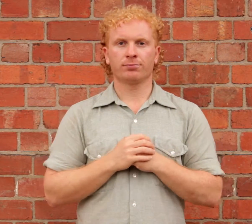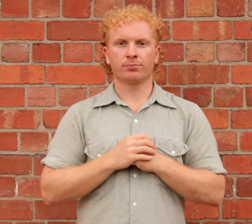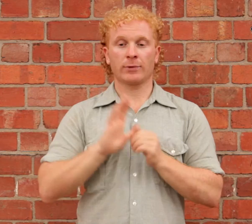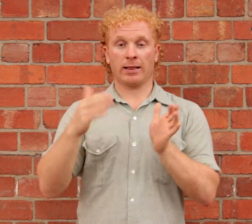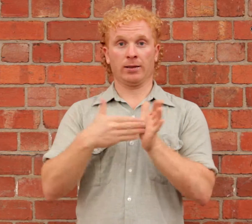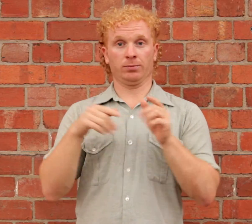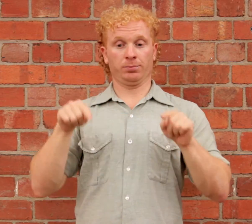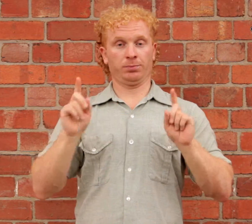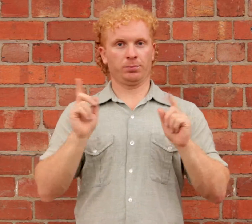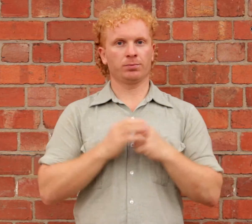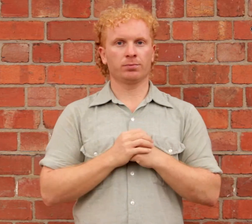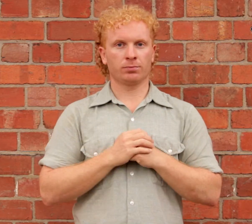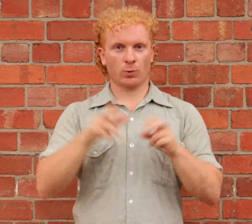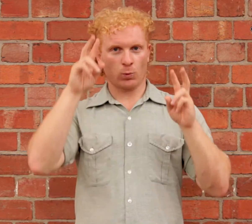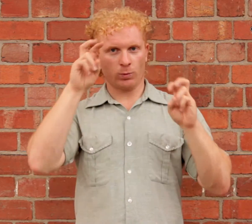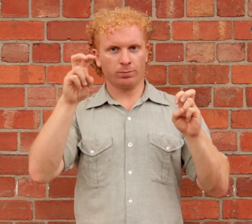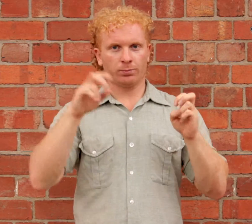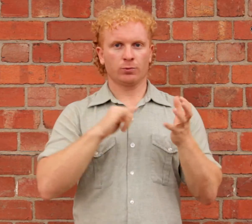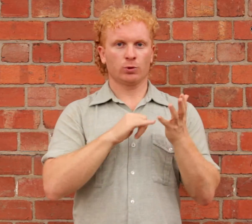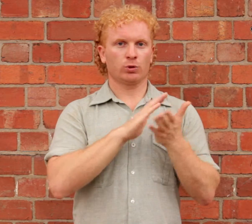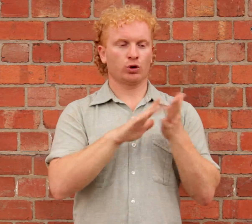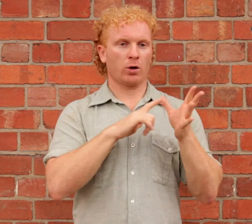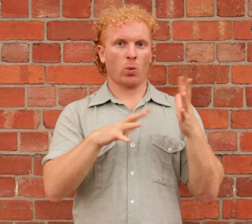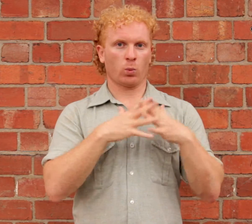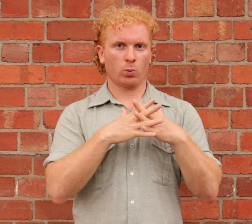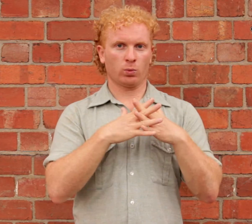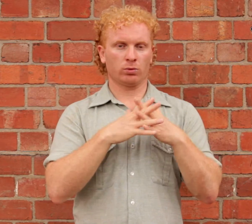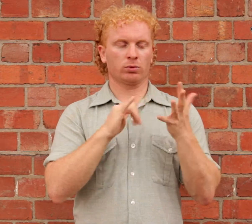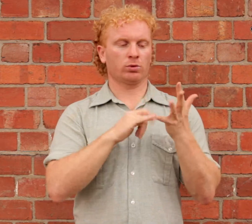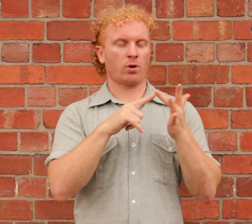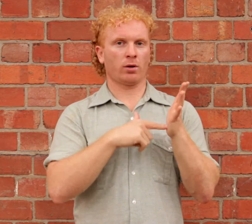Finally, Shadow Sites